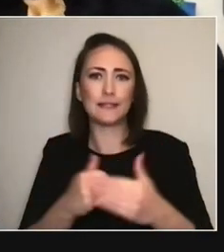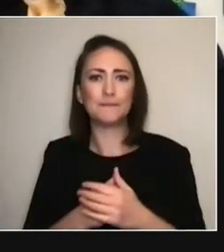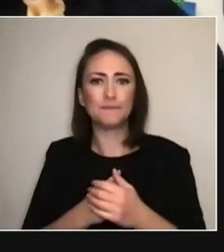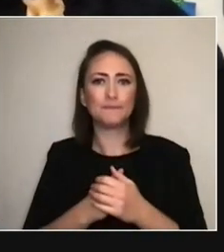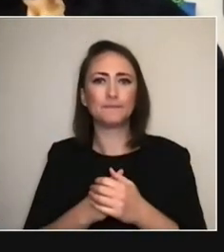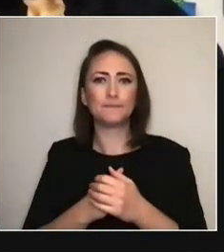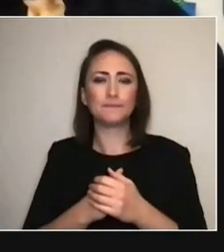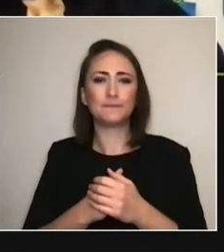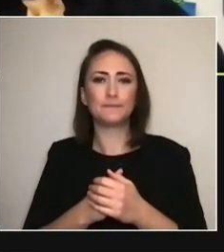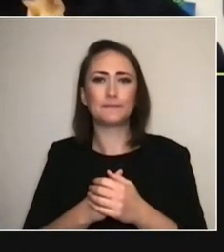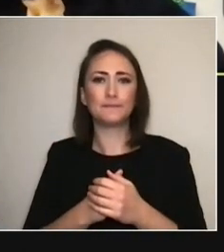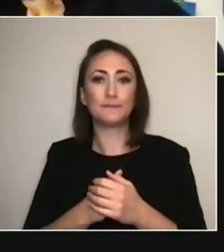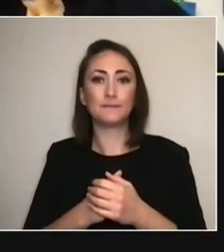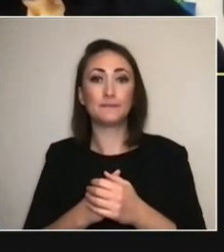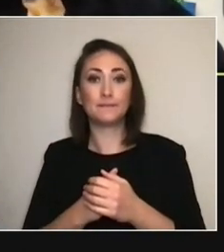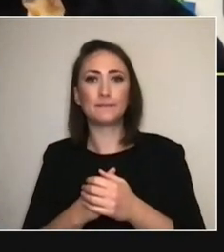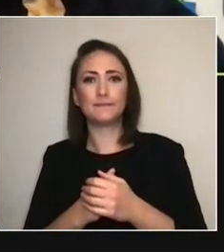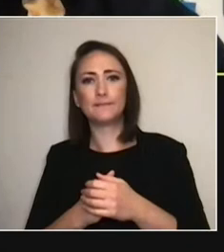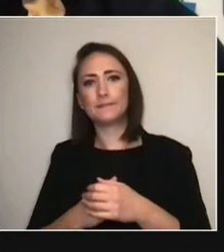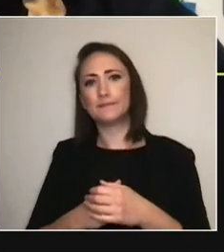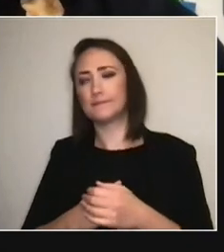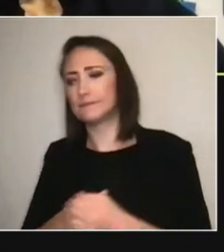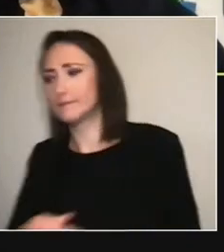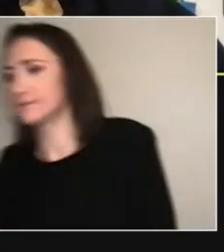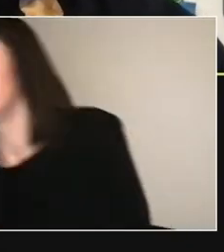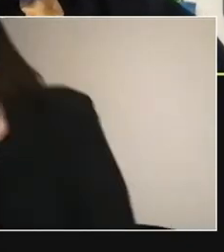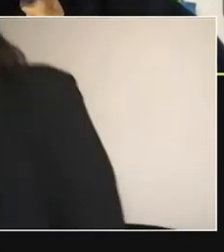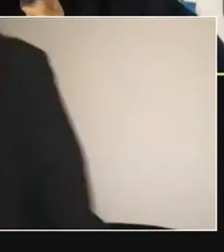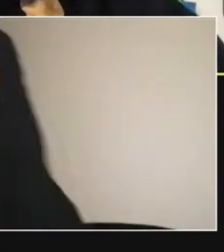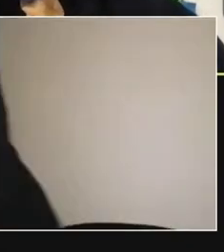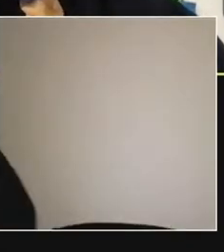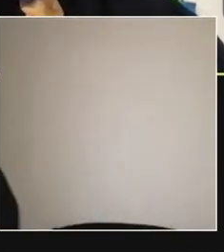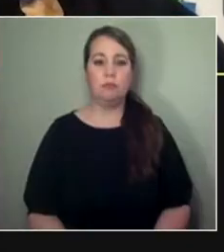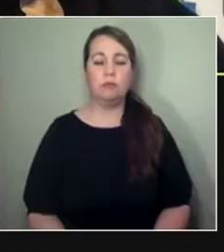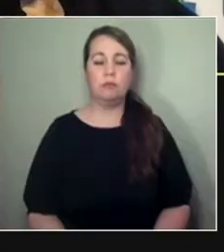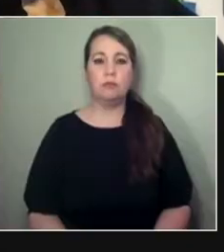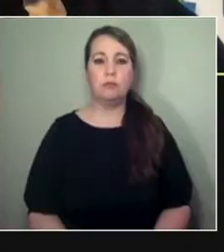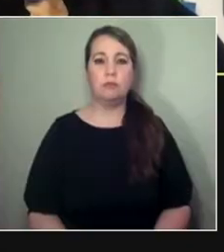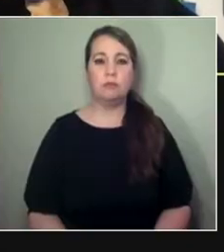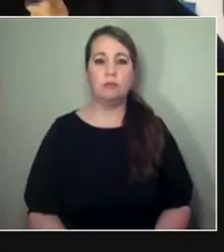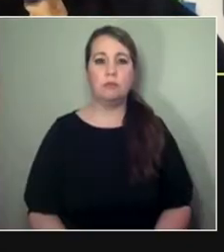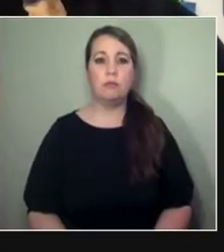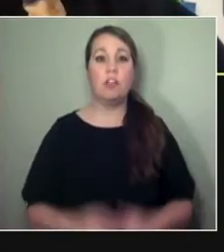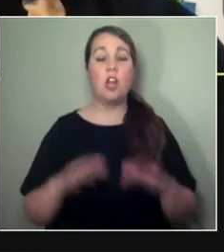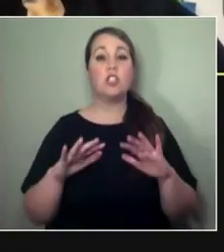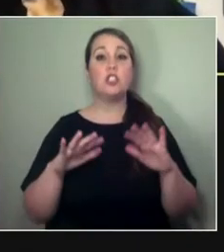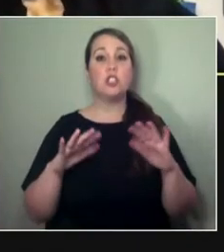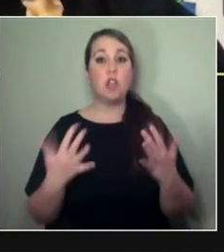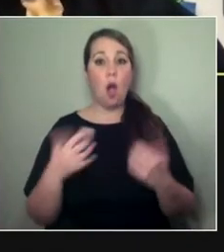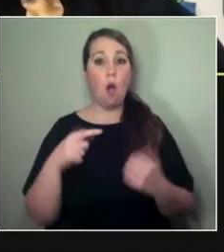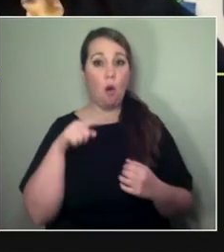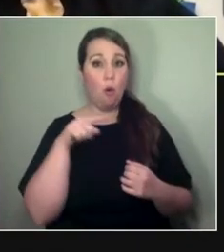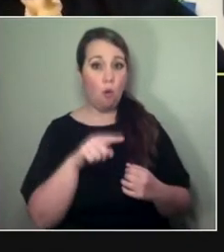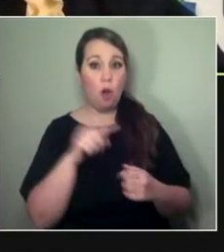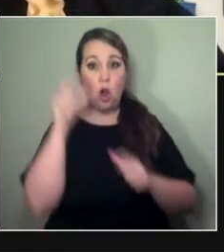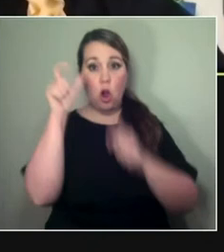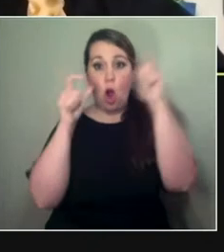Great. Um... So, question to you, Kris. During the concept-touring residency,